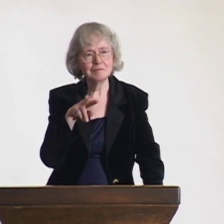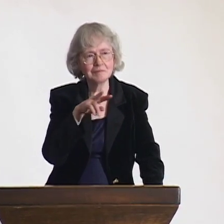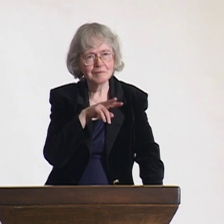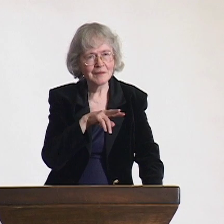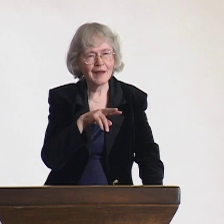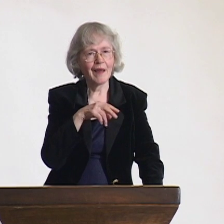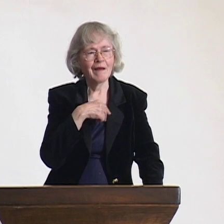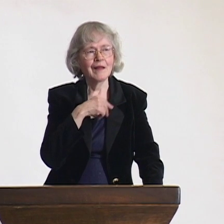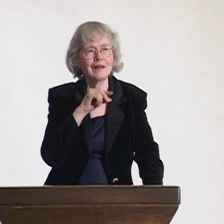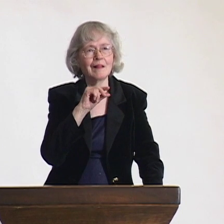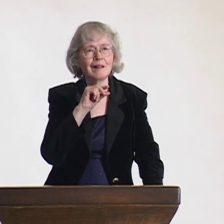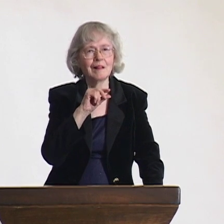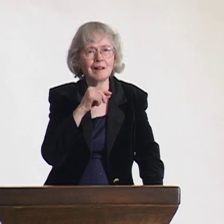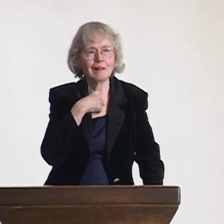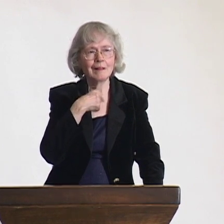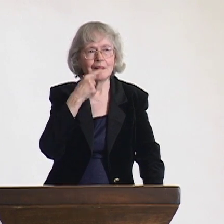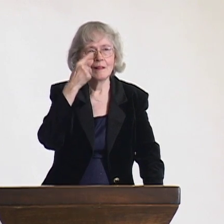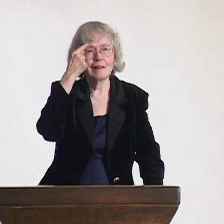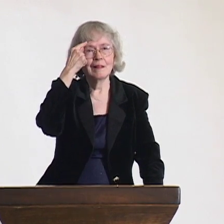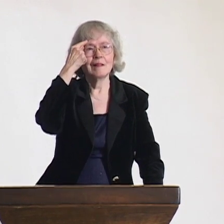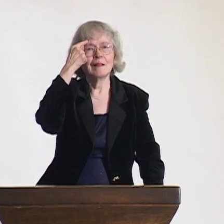As I looked at those pictures, I had an idea.